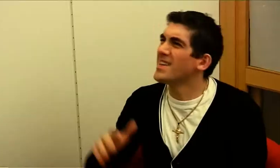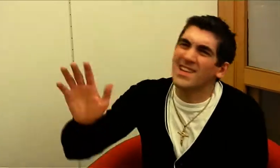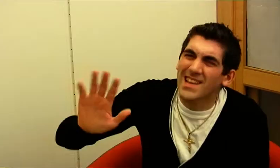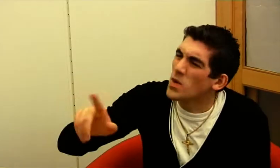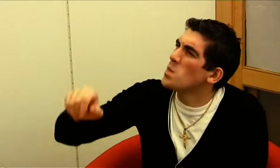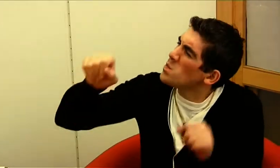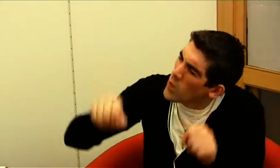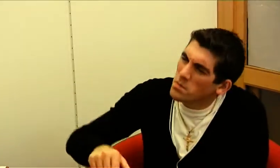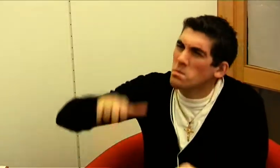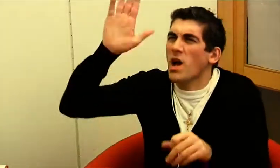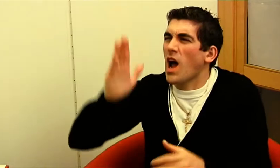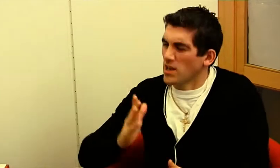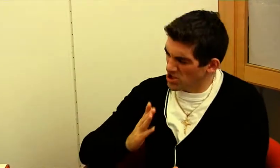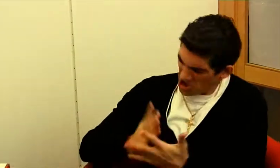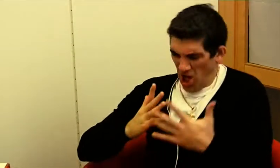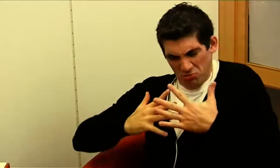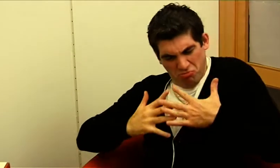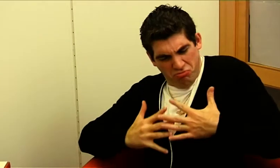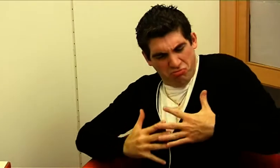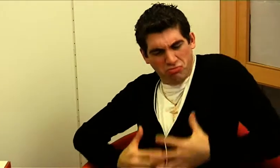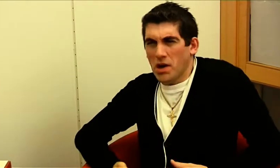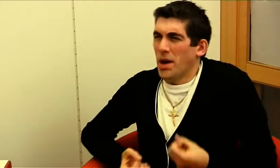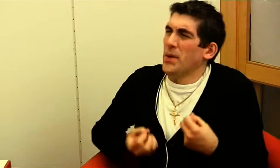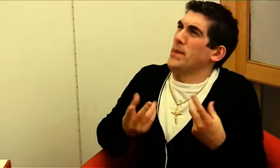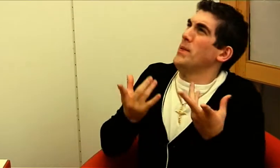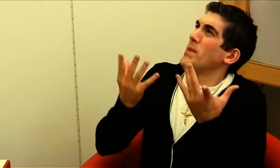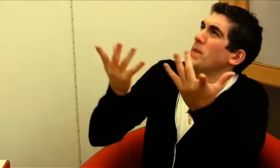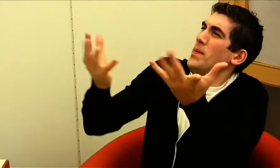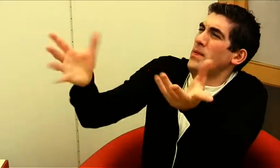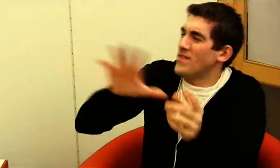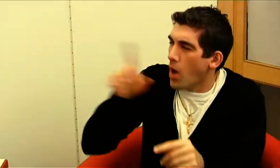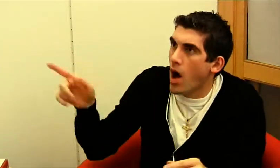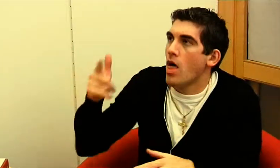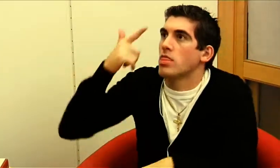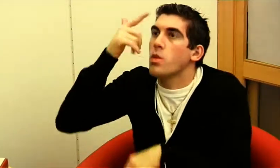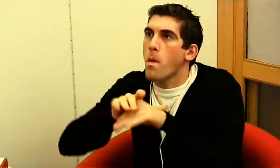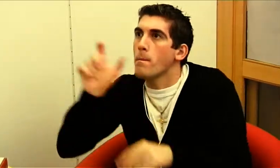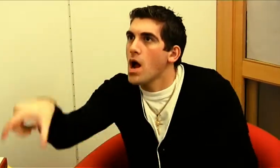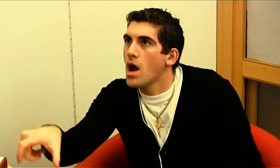You gotta radiate more self-confidence so that we believe in you.